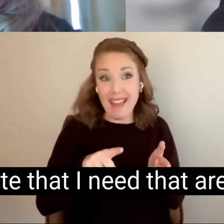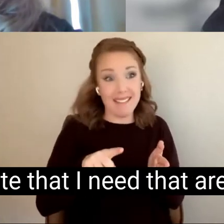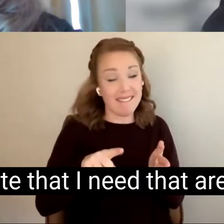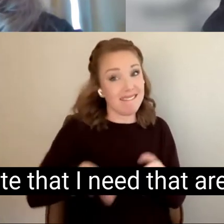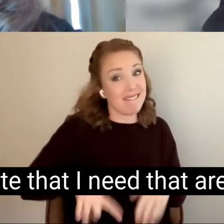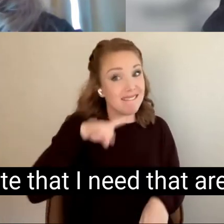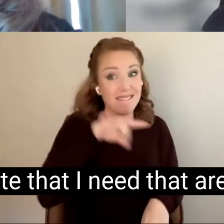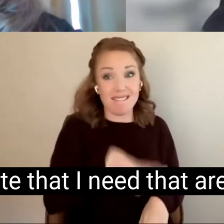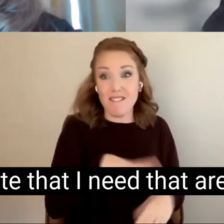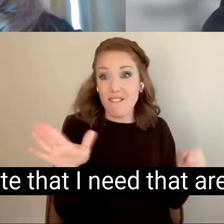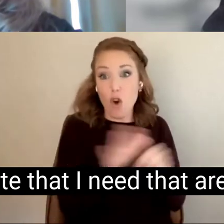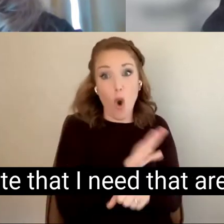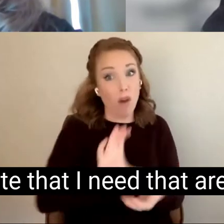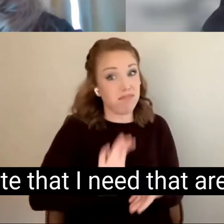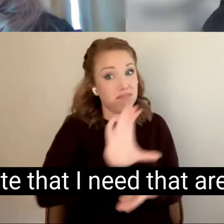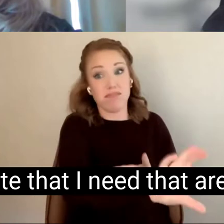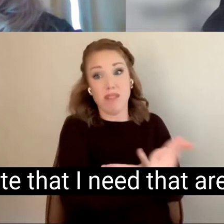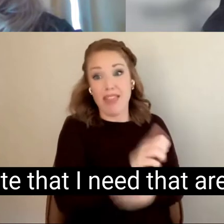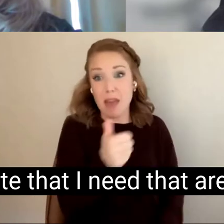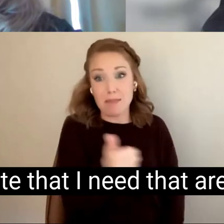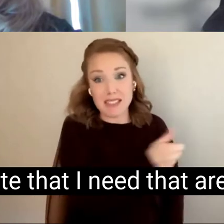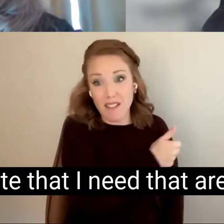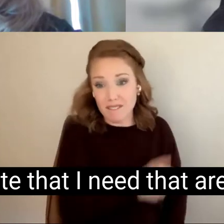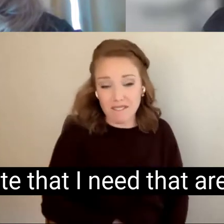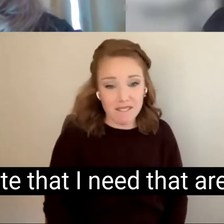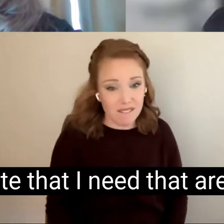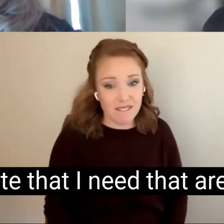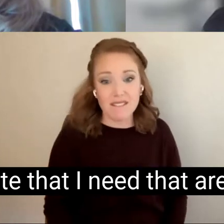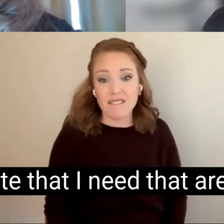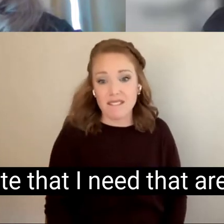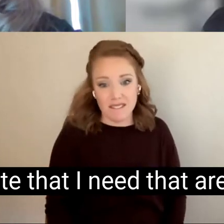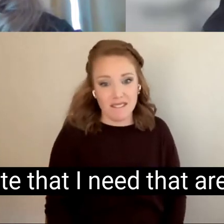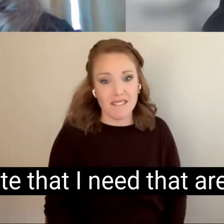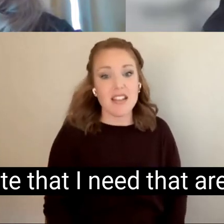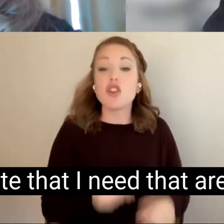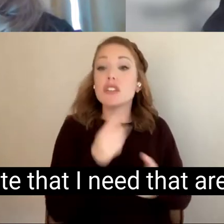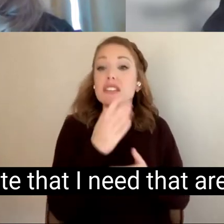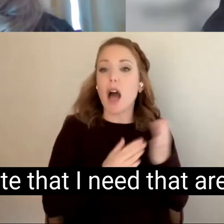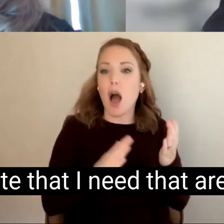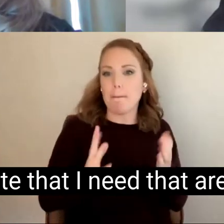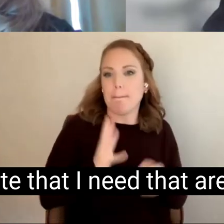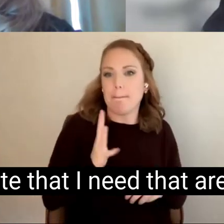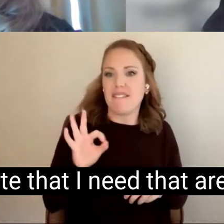heart rate that I need that aren't exactly